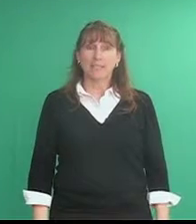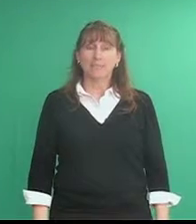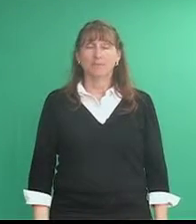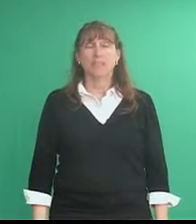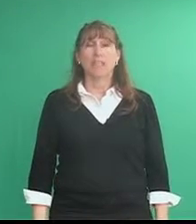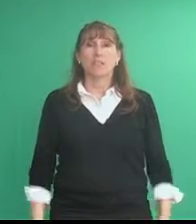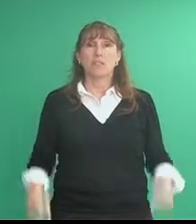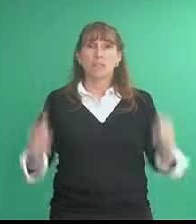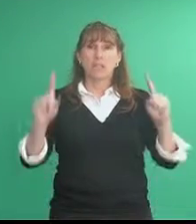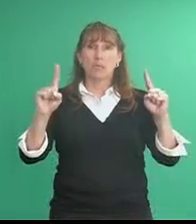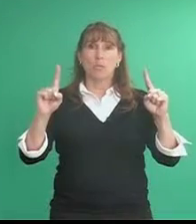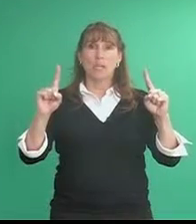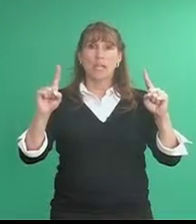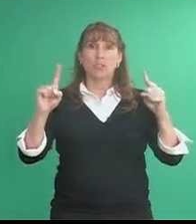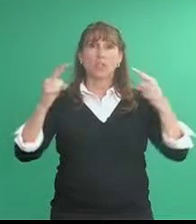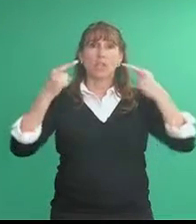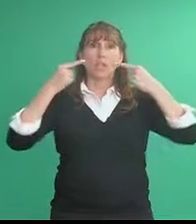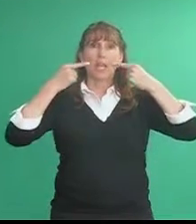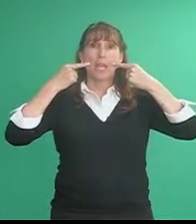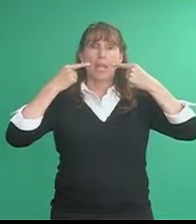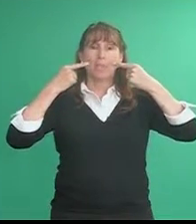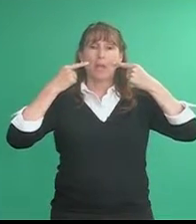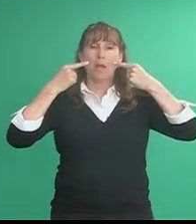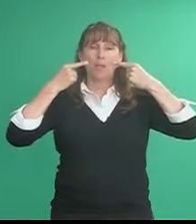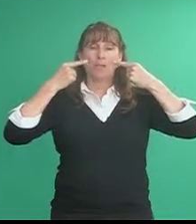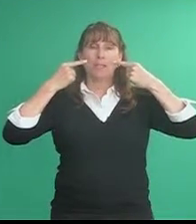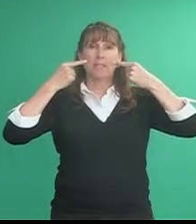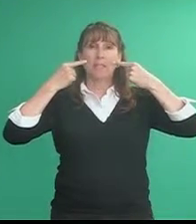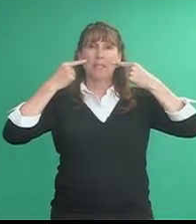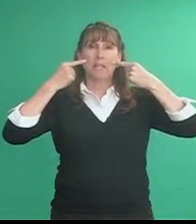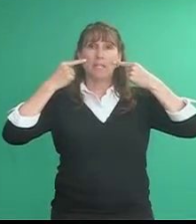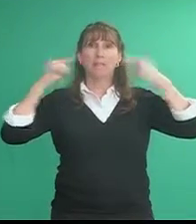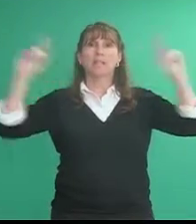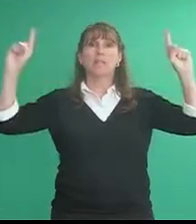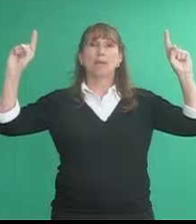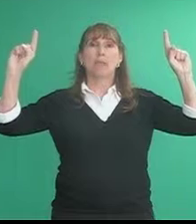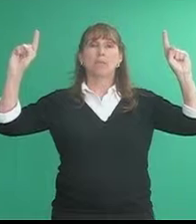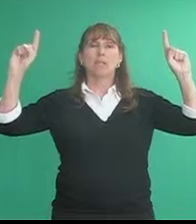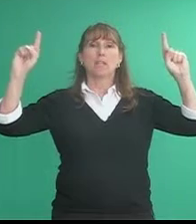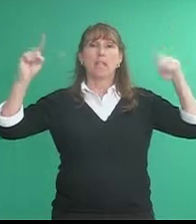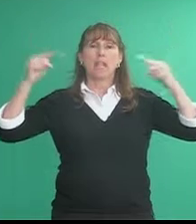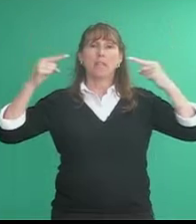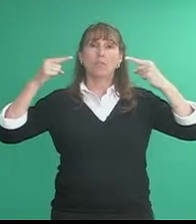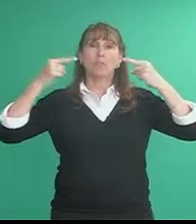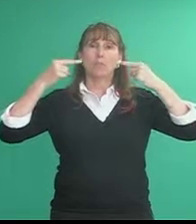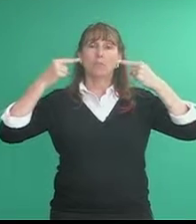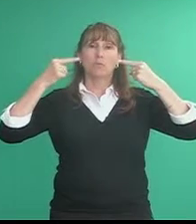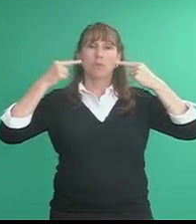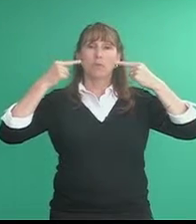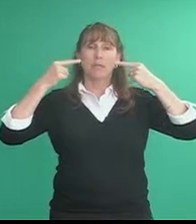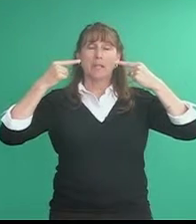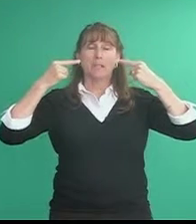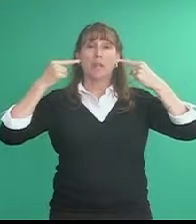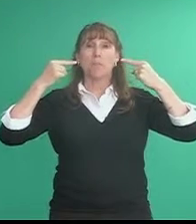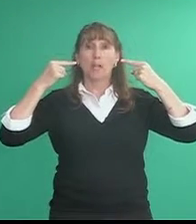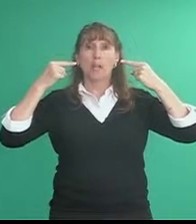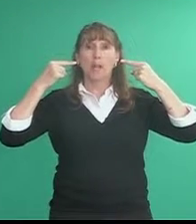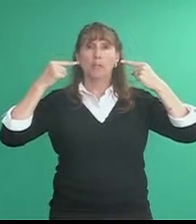you take the one handshape and palms face in and then they come out and you need to do the it's called PA